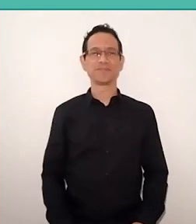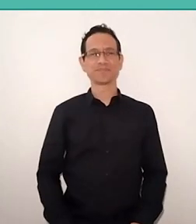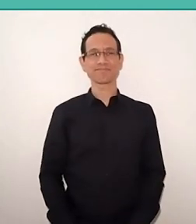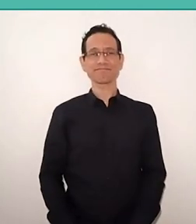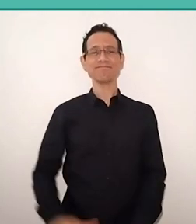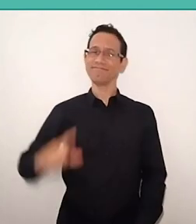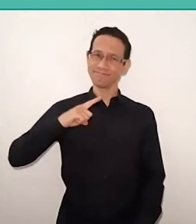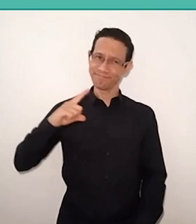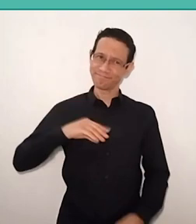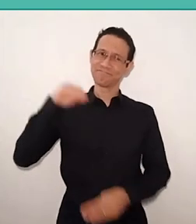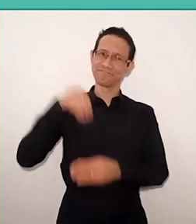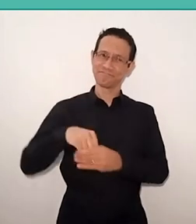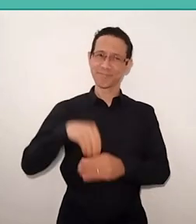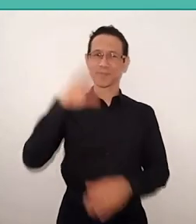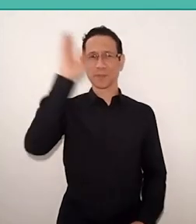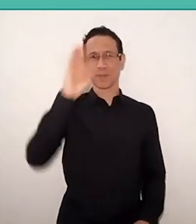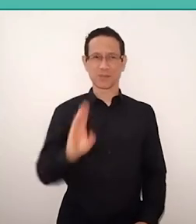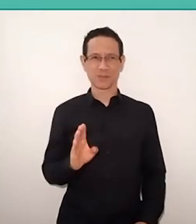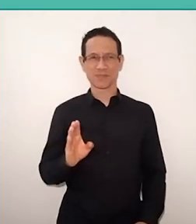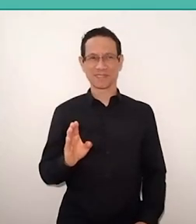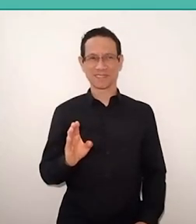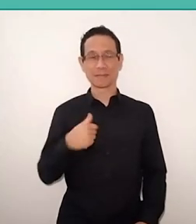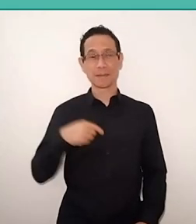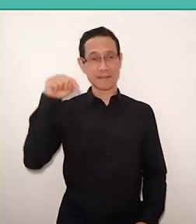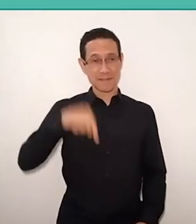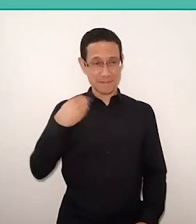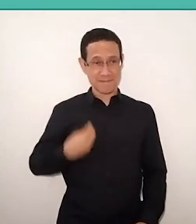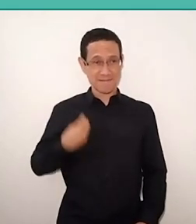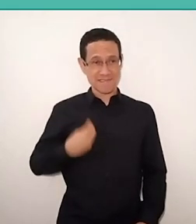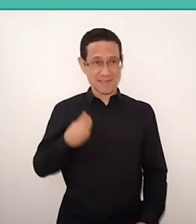but when he lived in Brazil, I wasn't with…